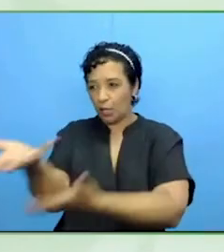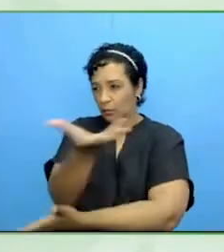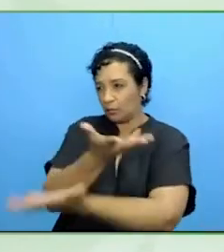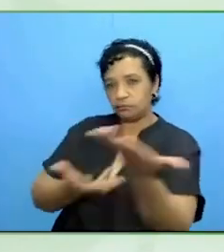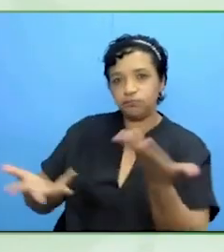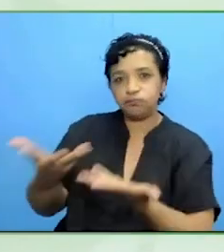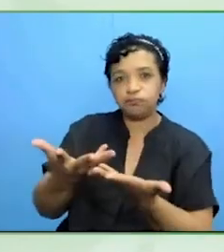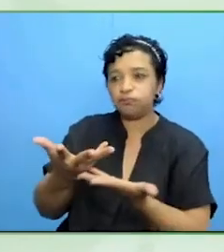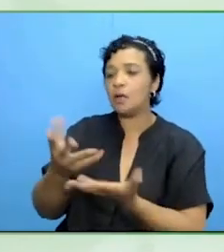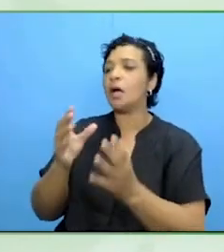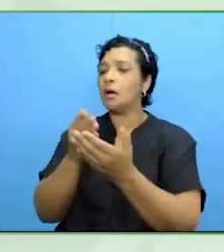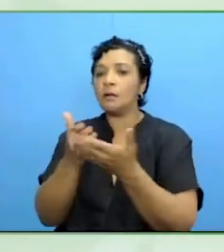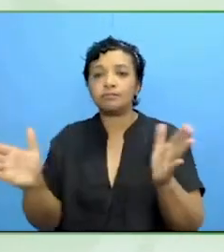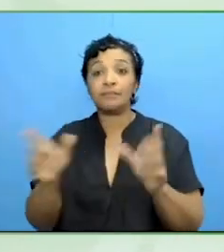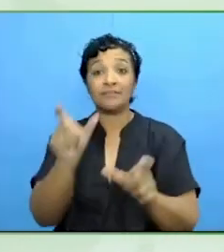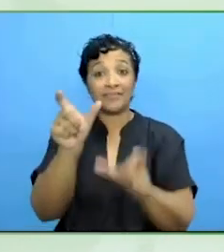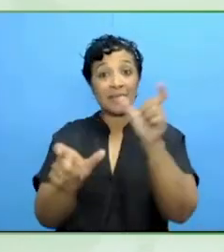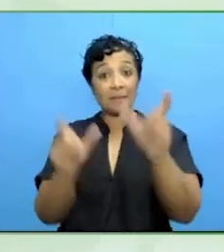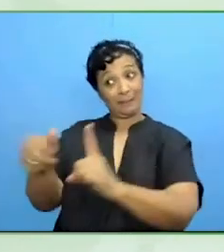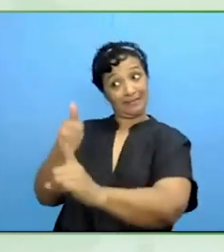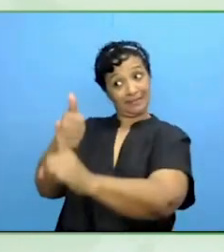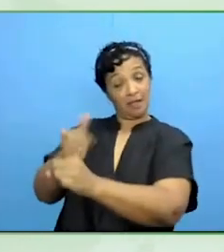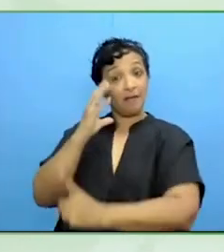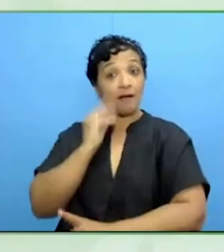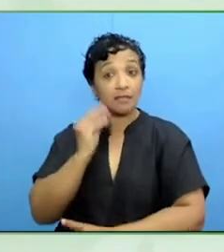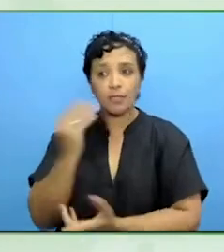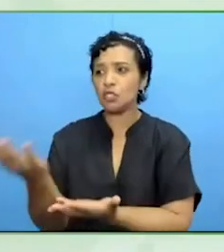themselves, of course, and those that have developed support systems.